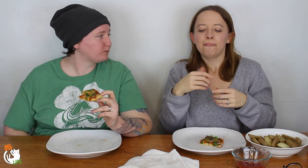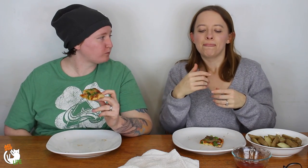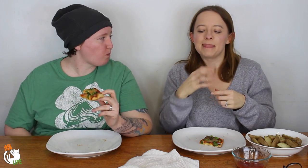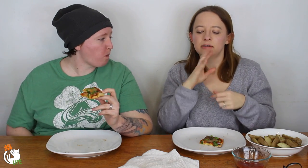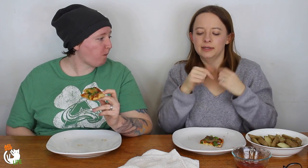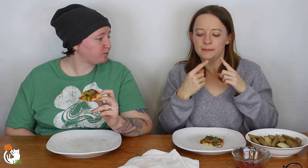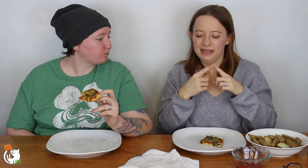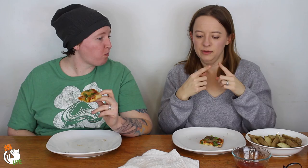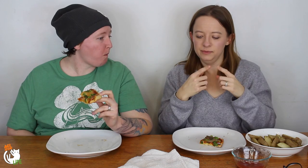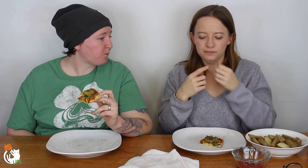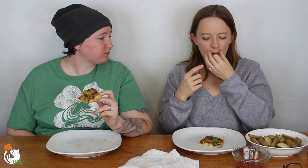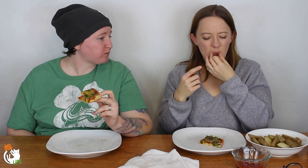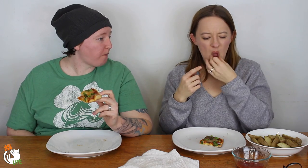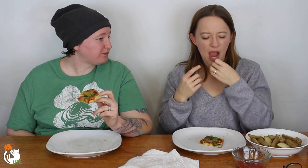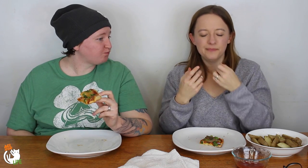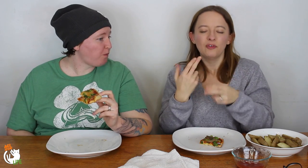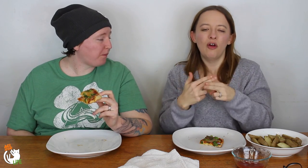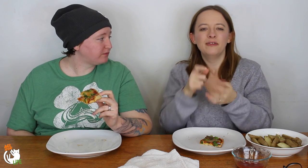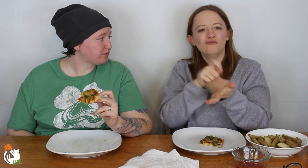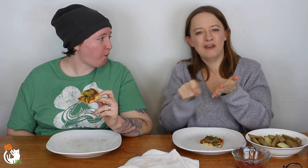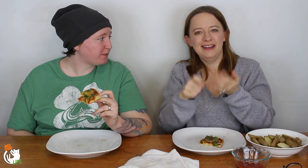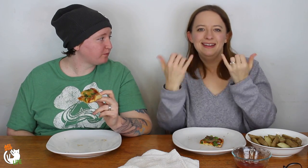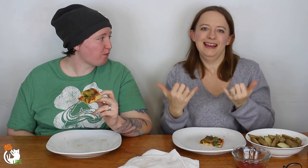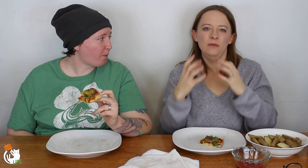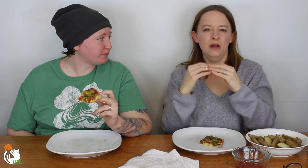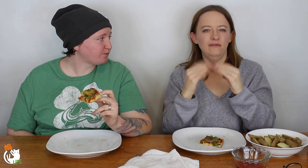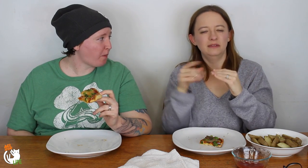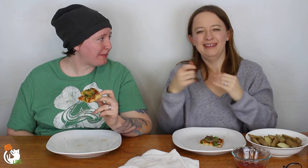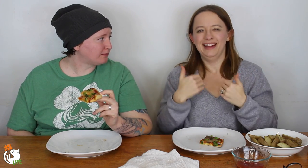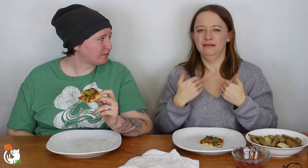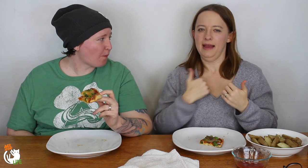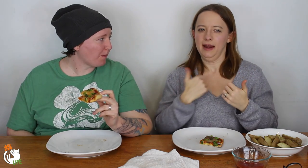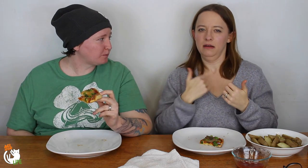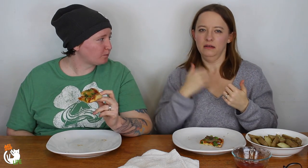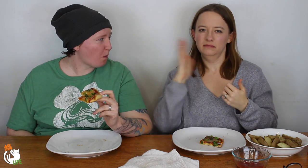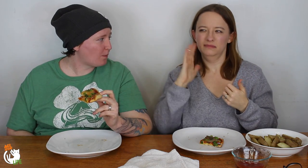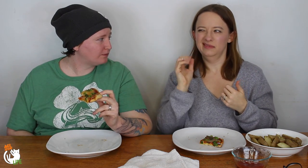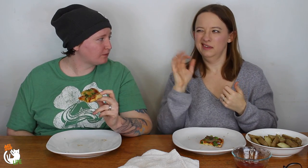But inside they were talking about -- it's called the Write Now Conference.